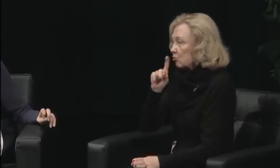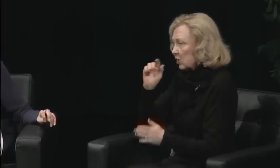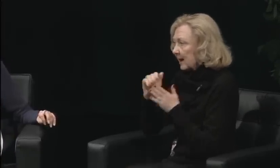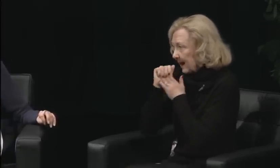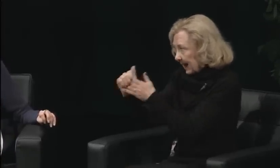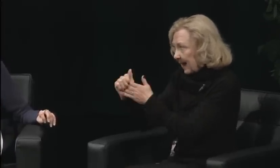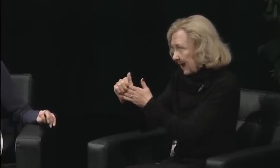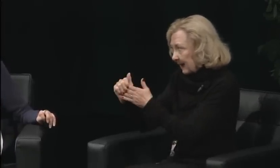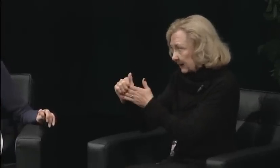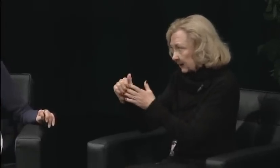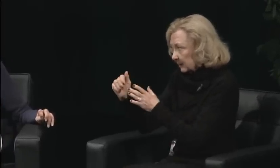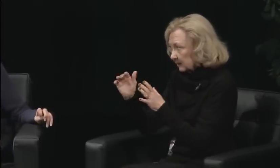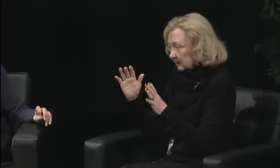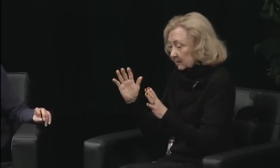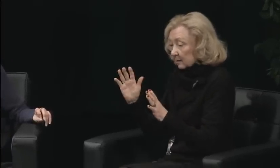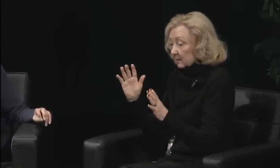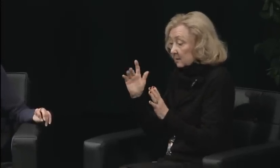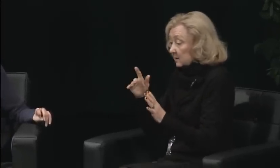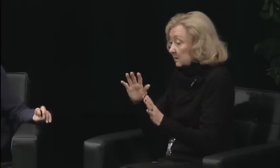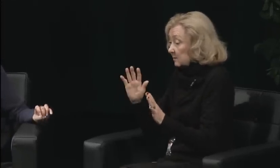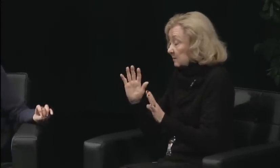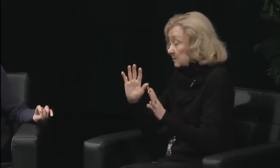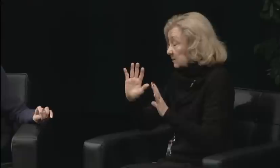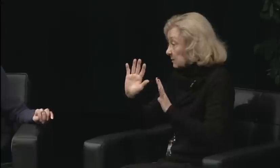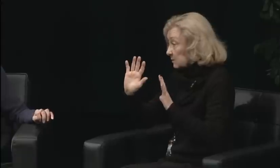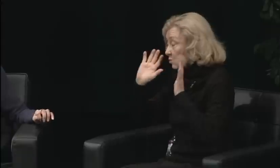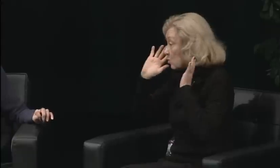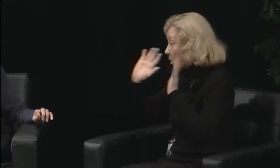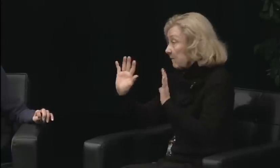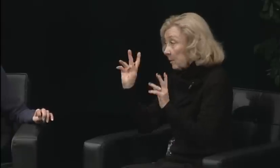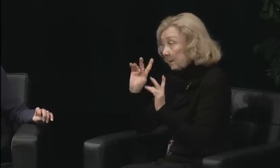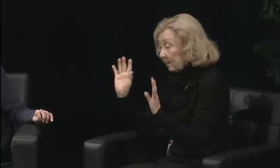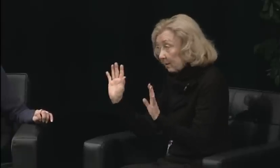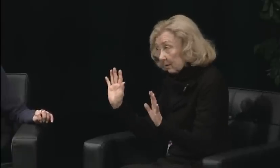Many of you heard that before, and in this moment, we were no longer silent.